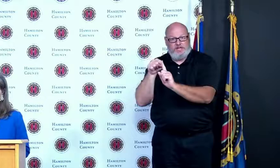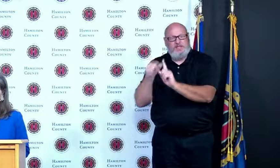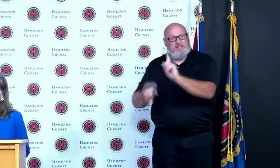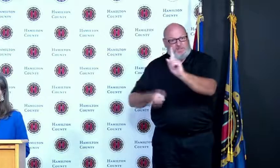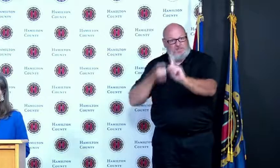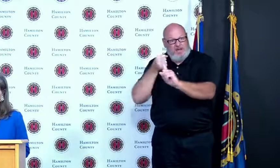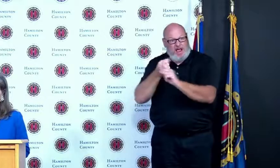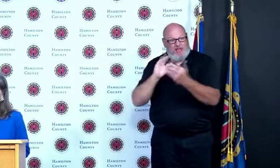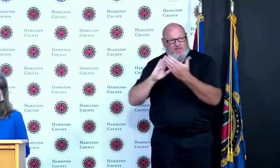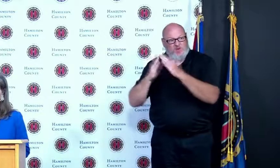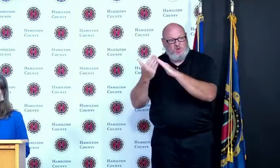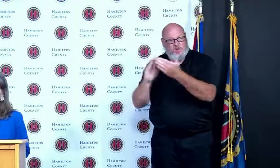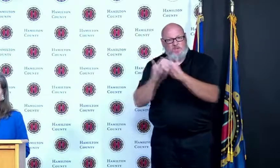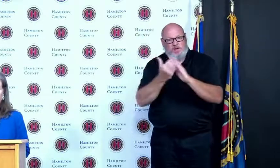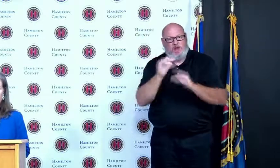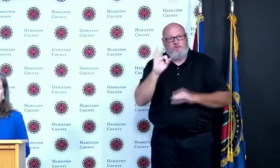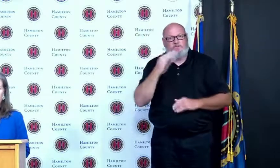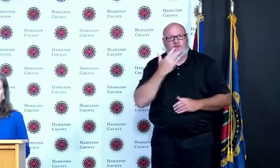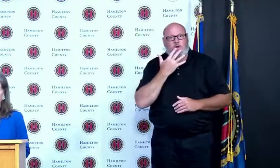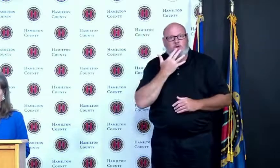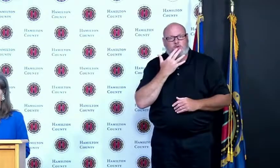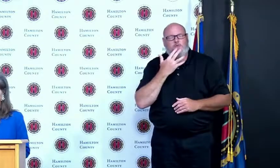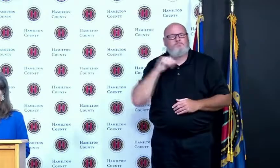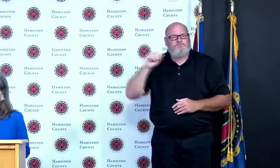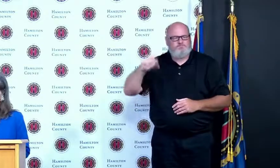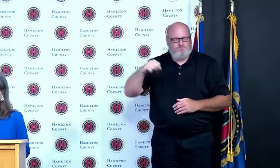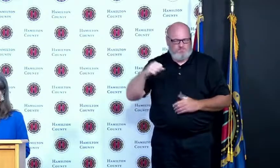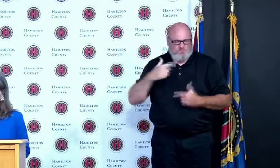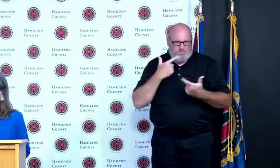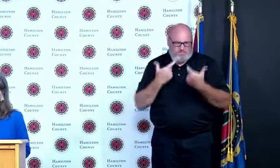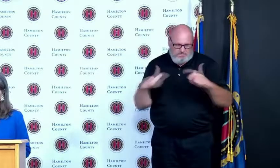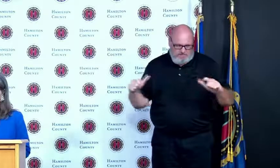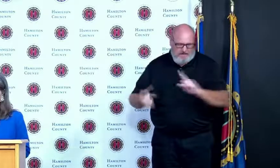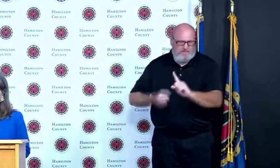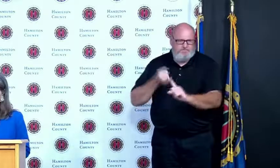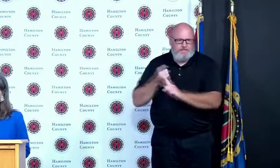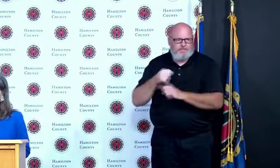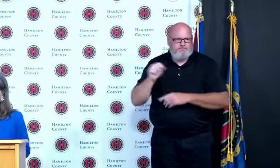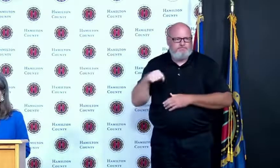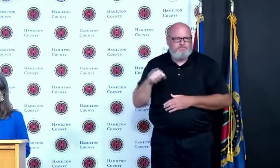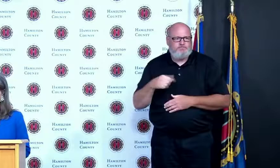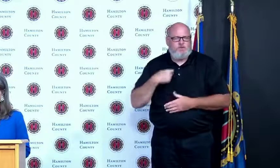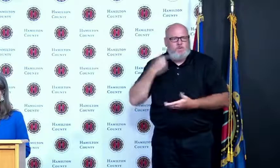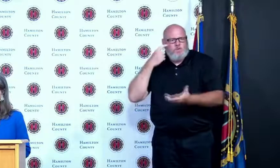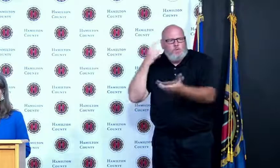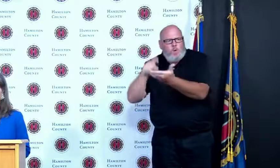to address systematic health disparities in this community we have a better appreciation of first